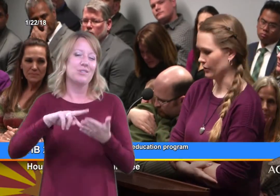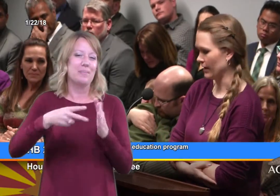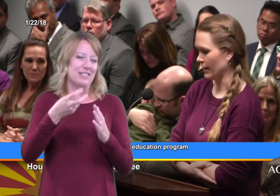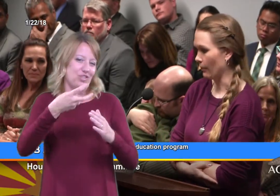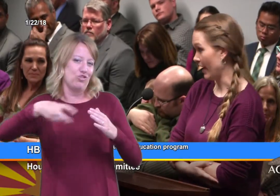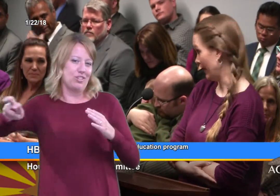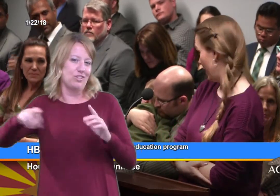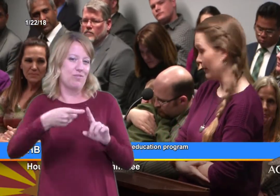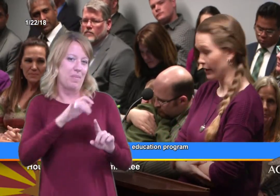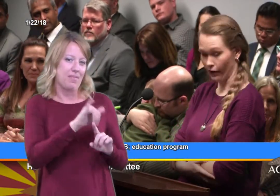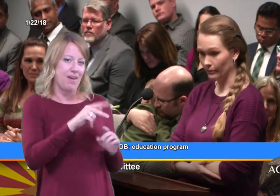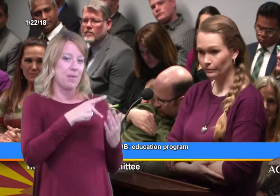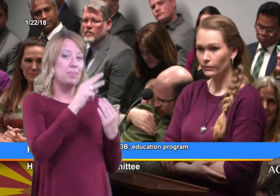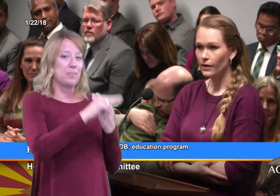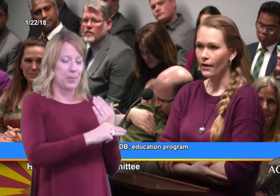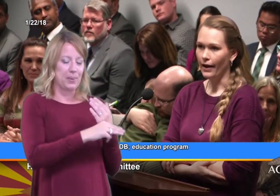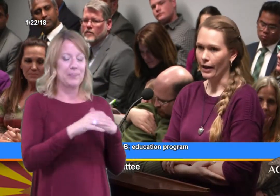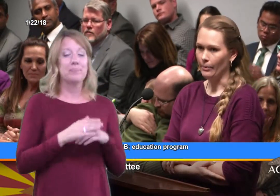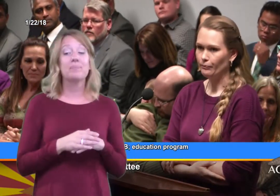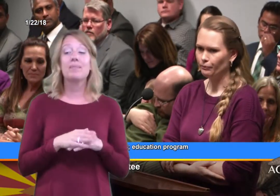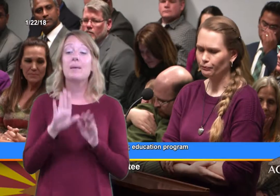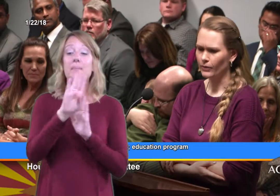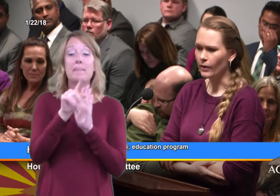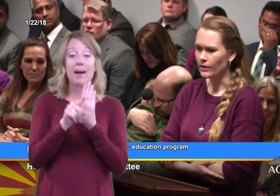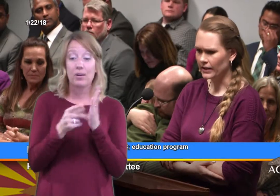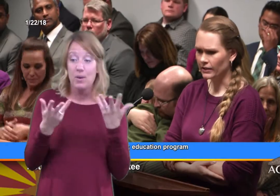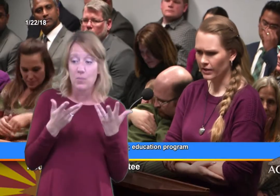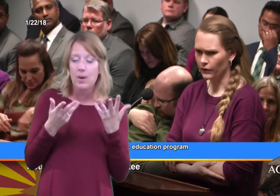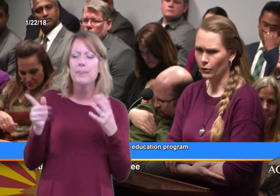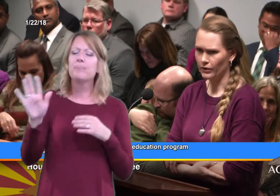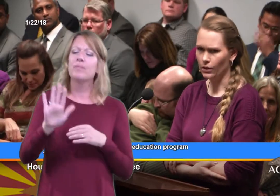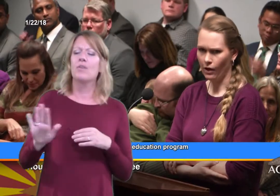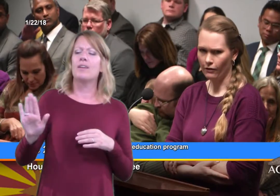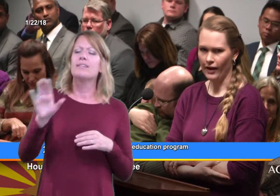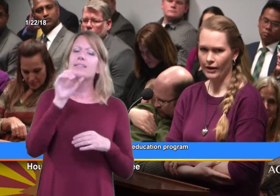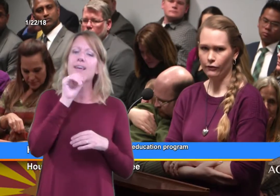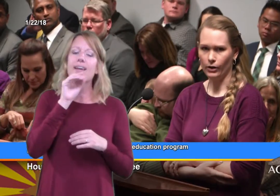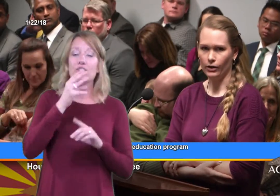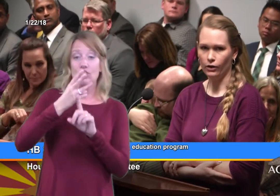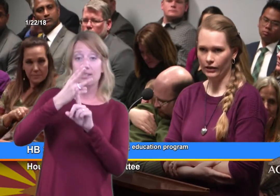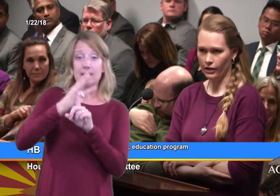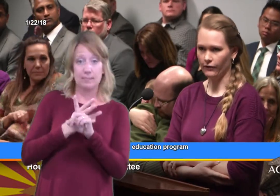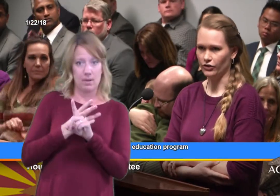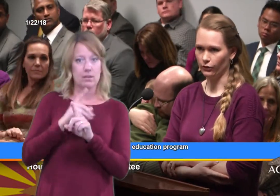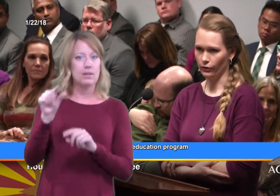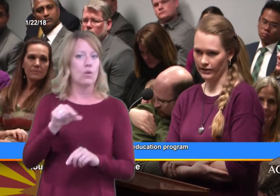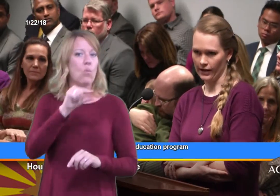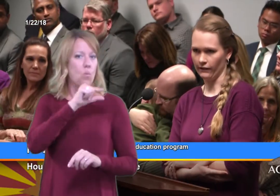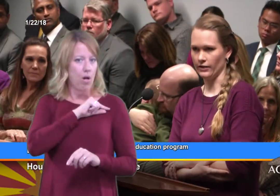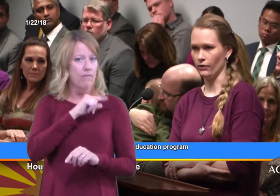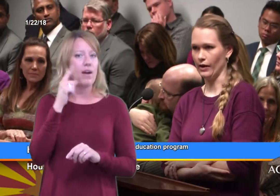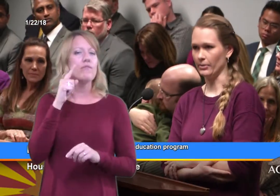so you'll understand how we ended up here. Around 6 months old he qualified for early intervention through the state of Arizona,